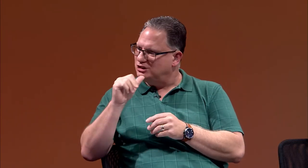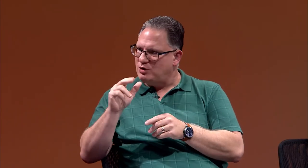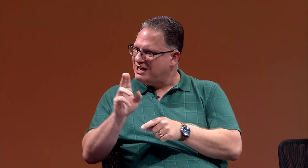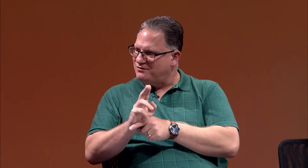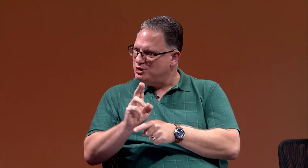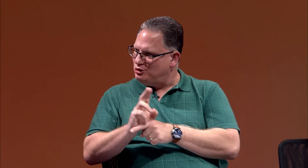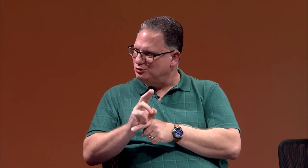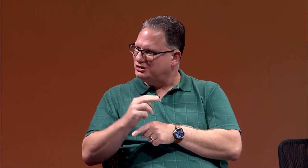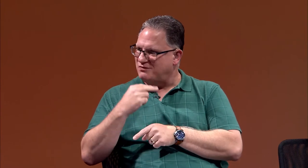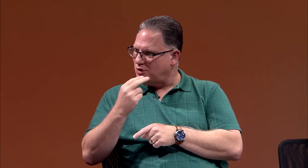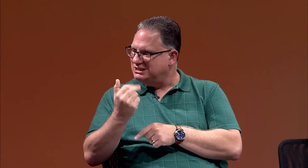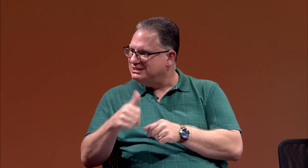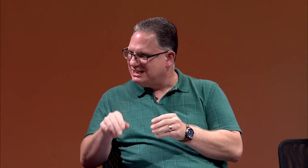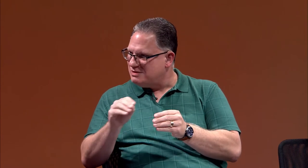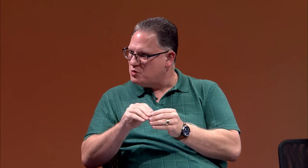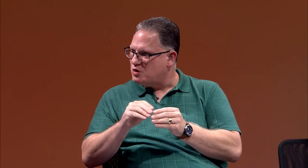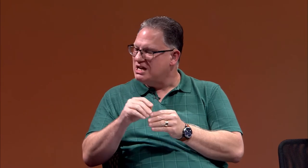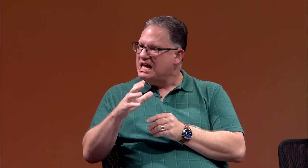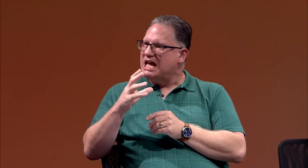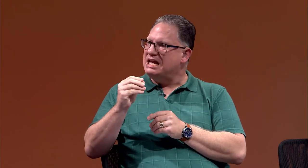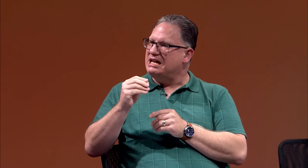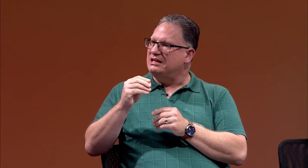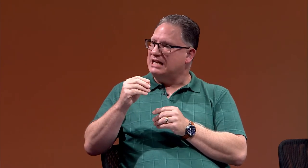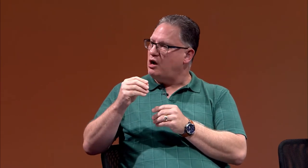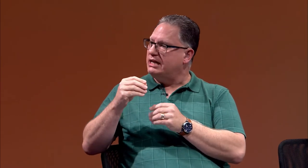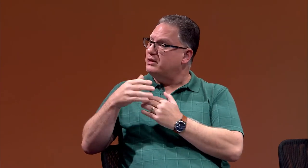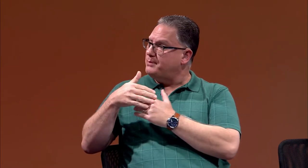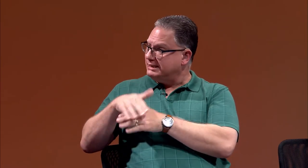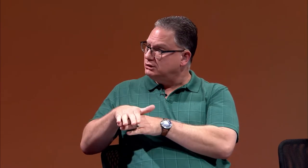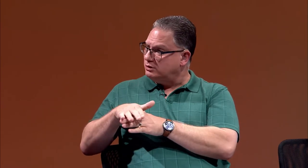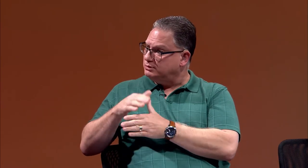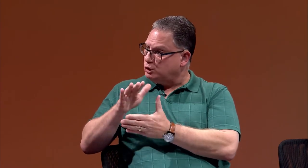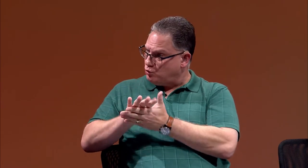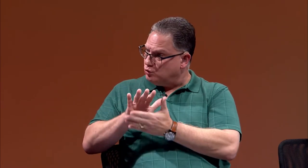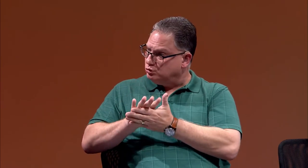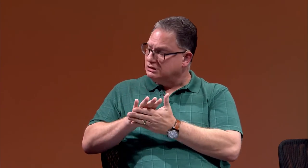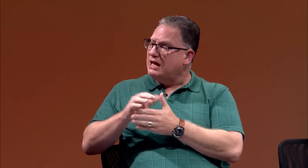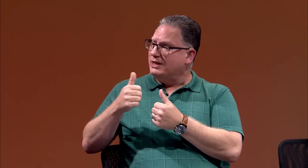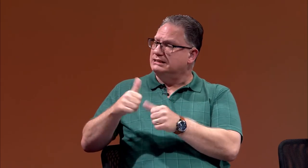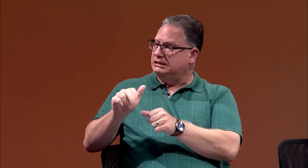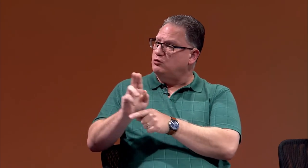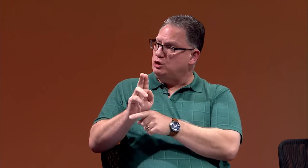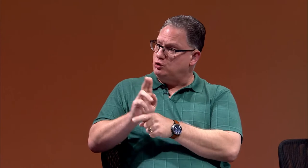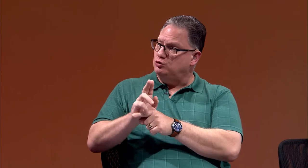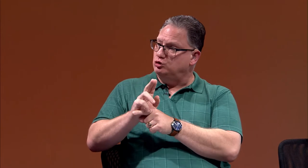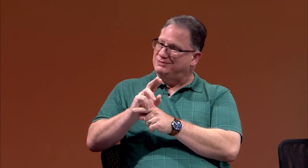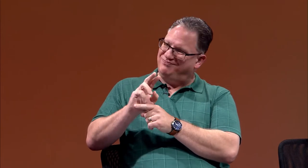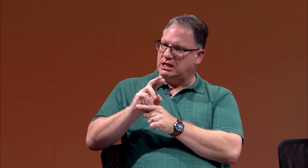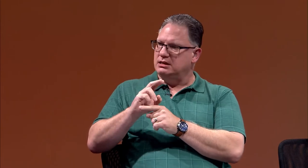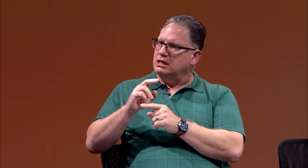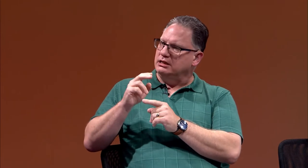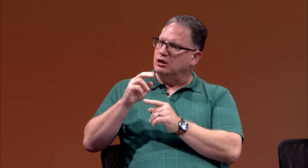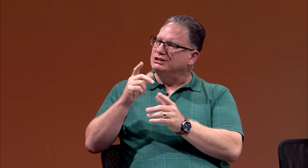don't have to use their voices anymore; and now in the mainstream schools, they still use